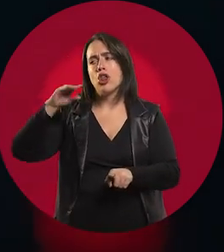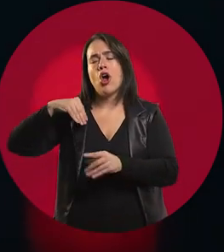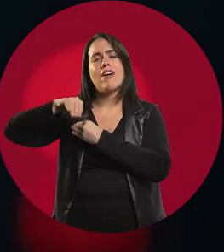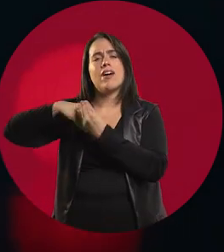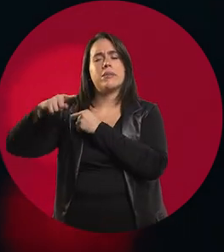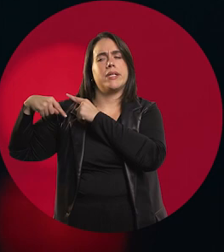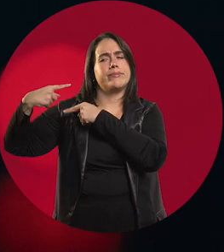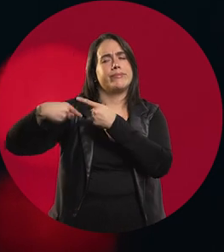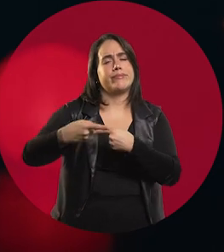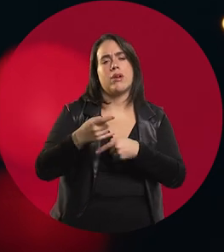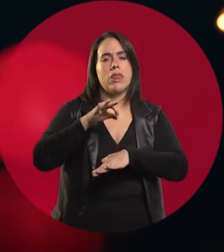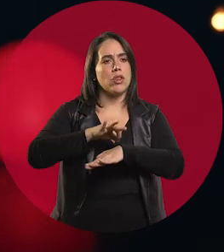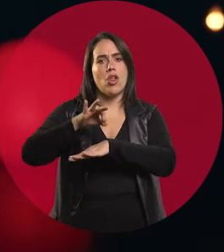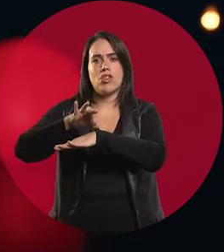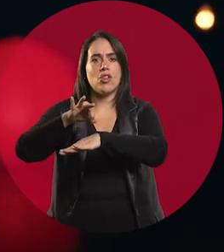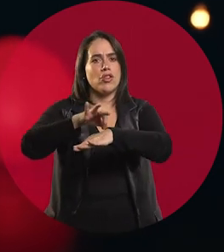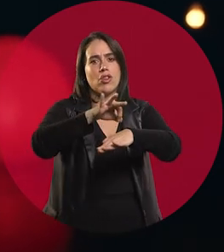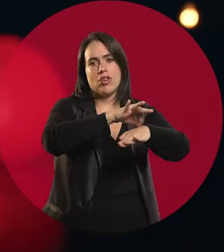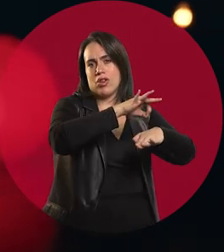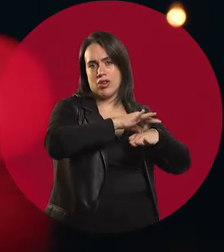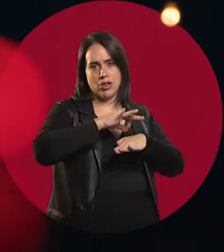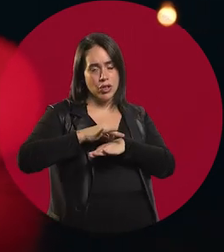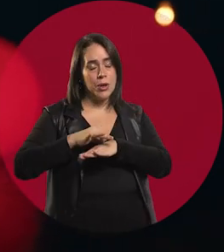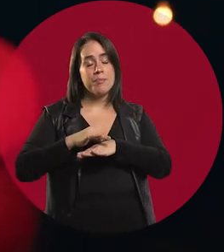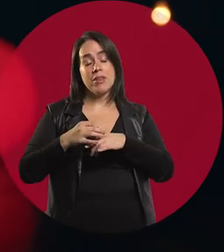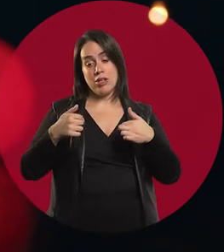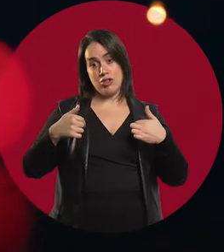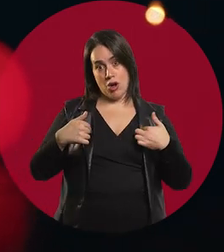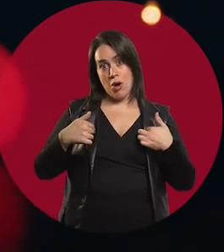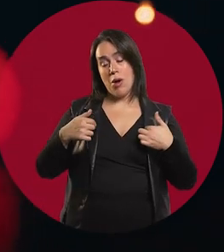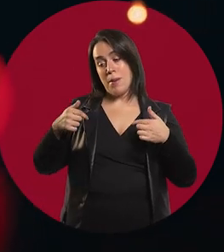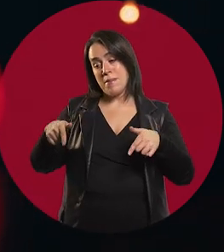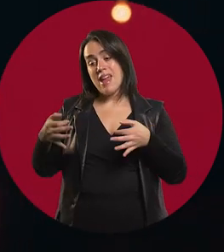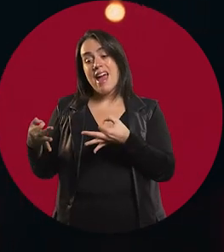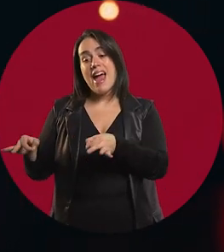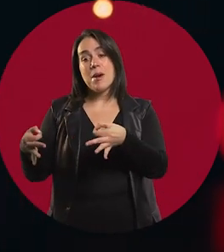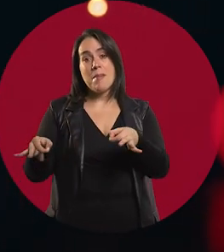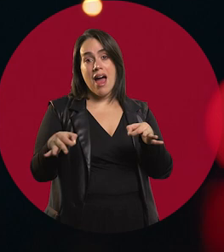And I was the first child to be born out of those